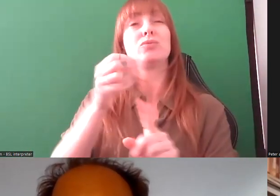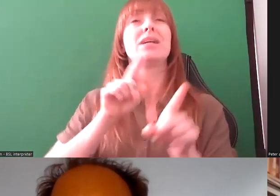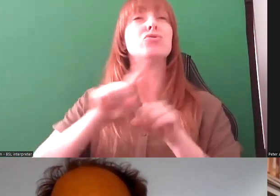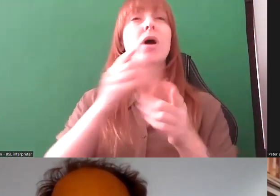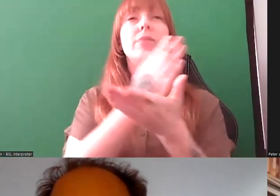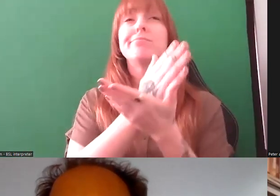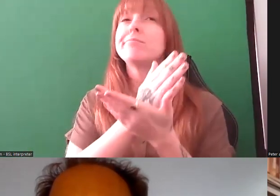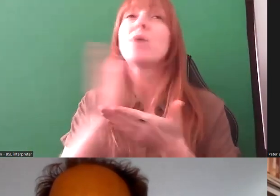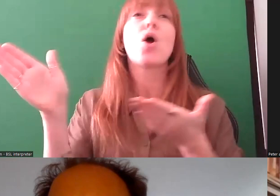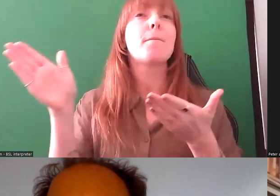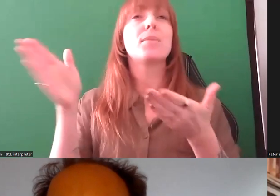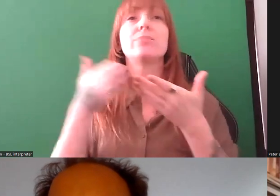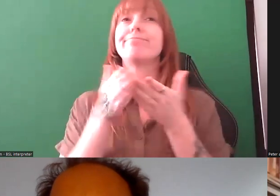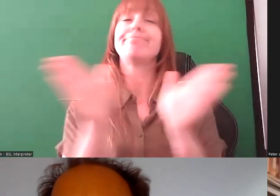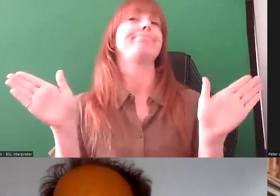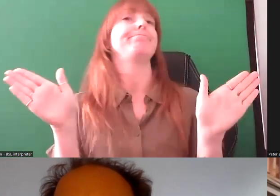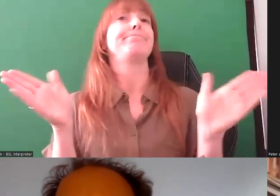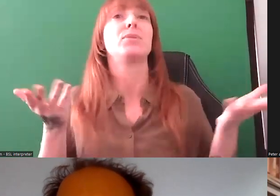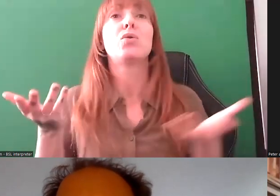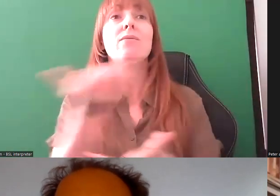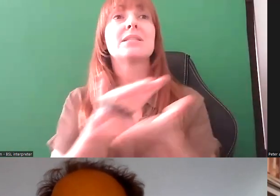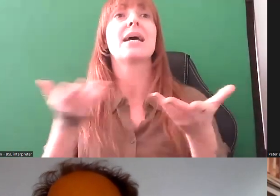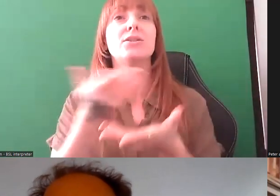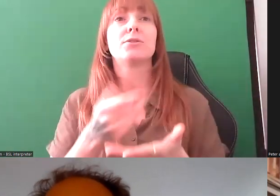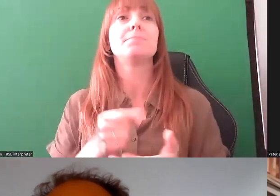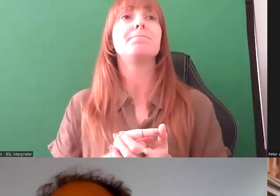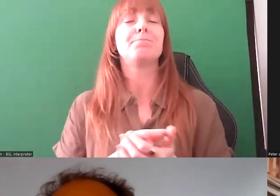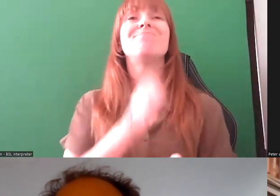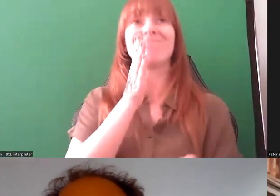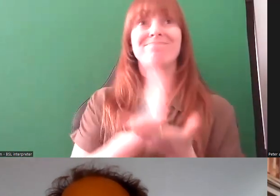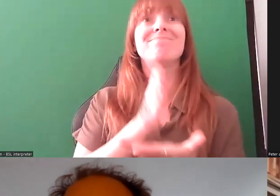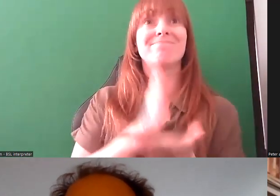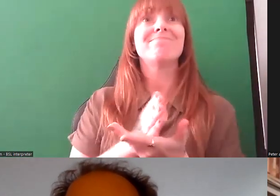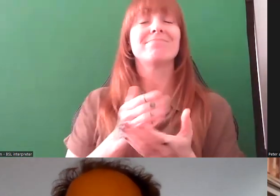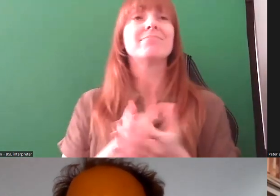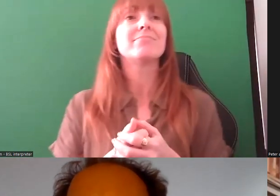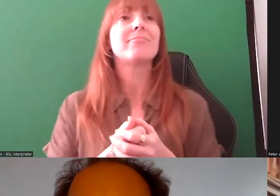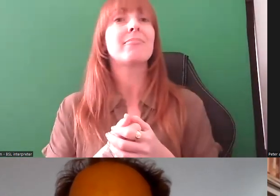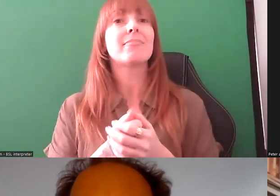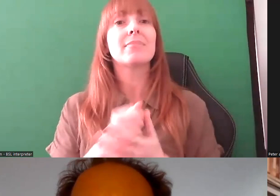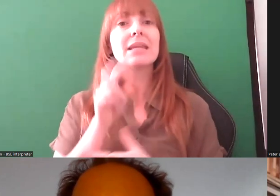Charlotte: Yeah, definitely. I can see there's another question from